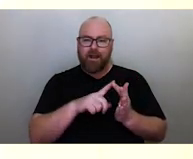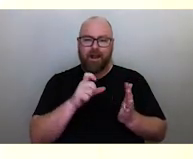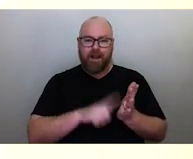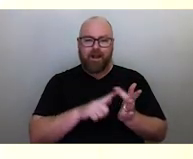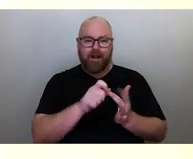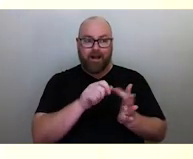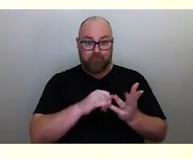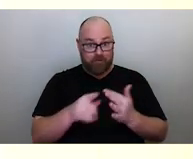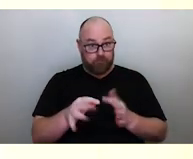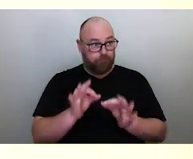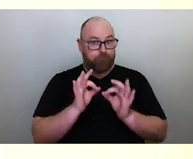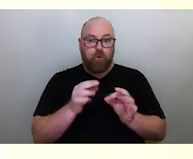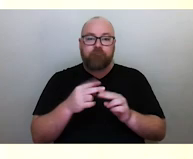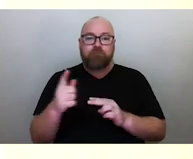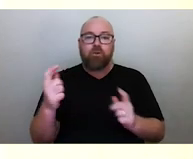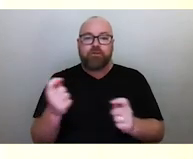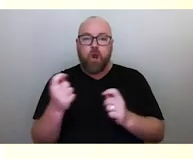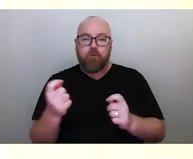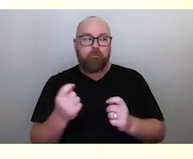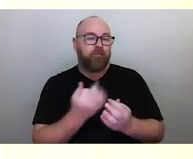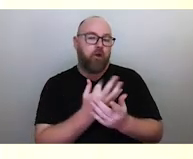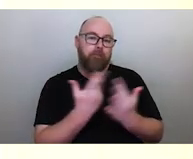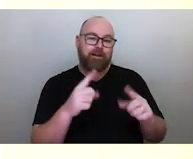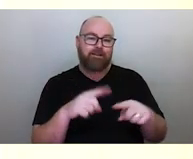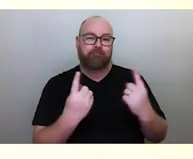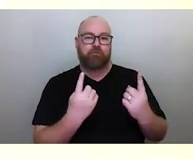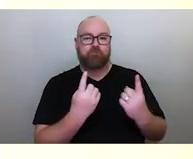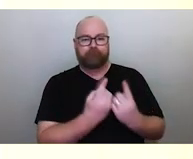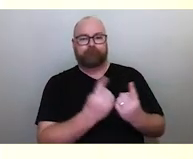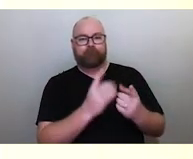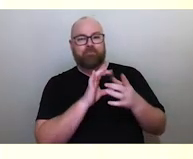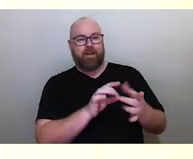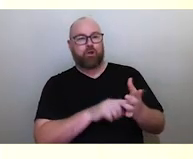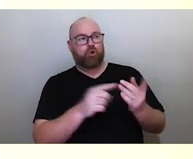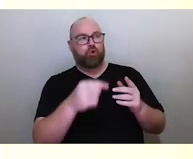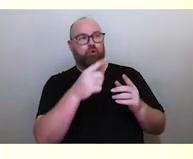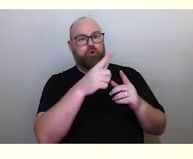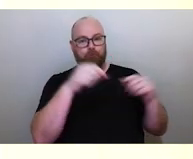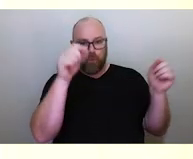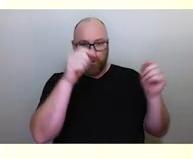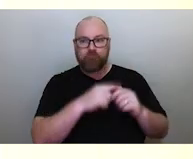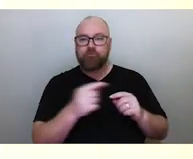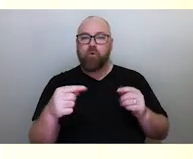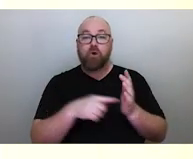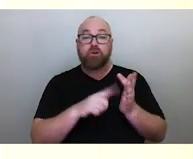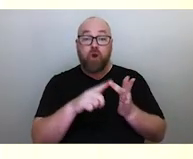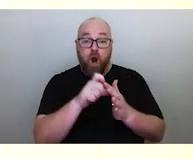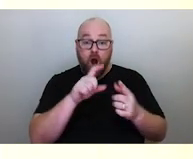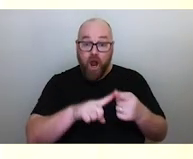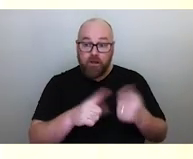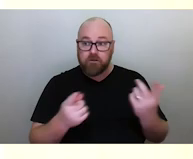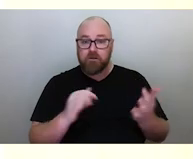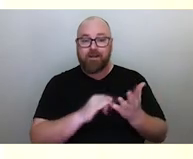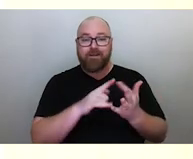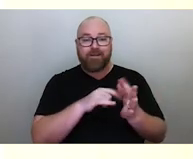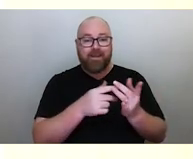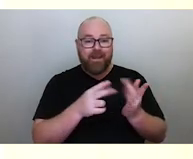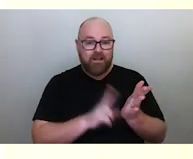that are observed and read to understand about tides, seasons, ceremonies, and so many other things.